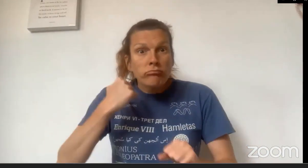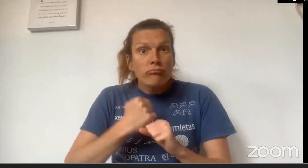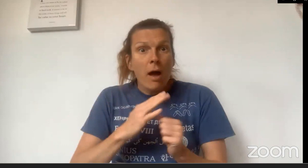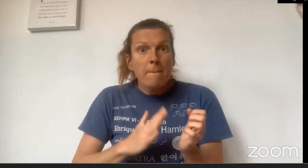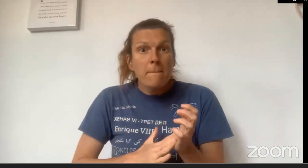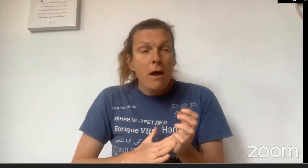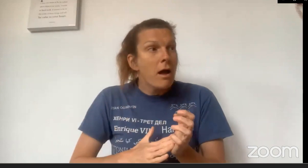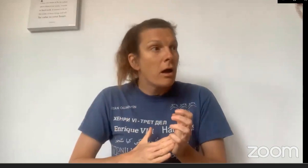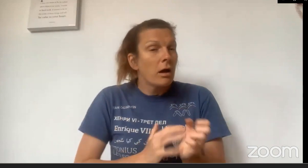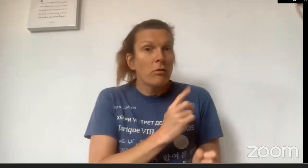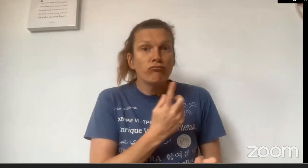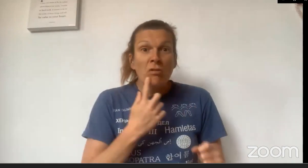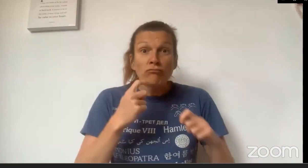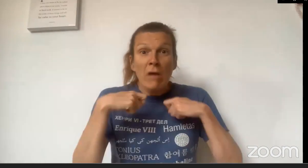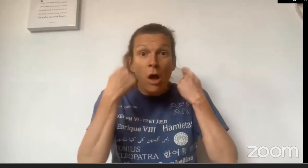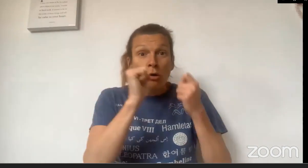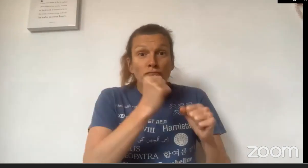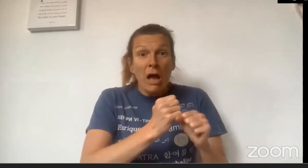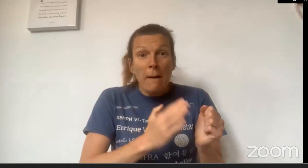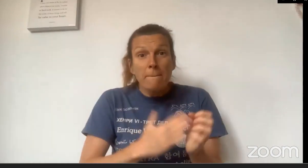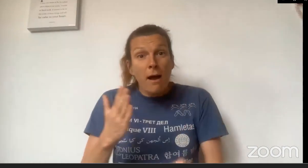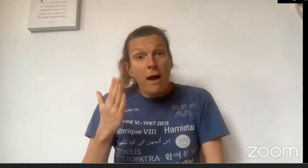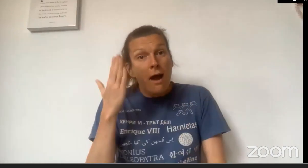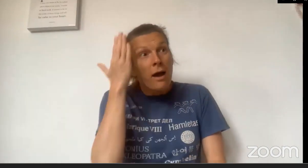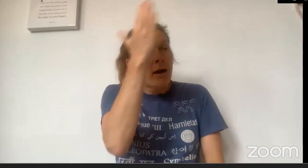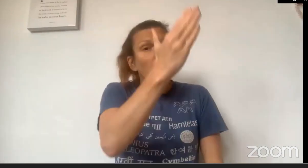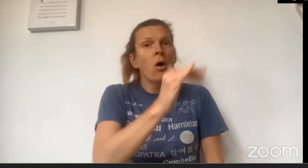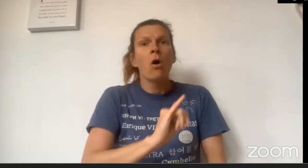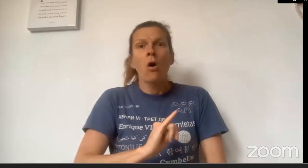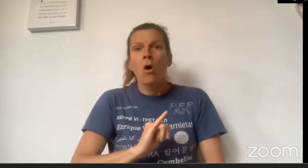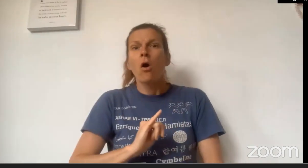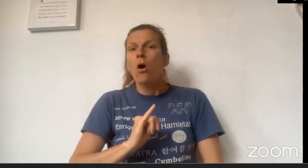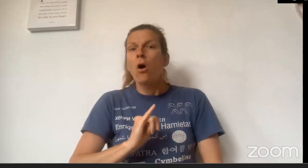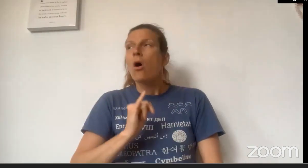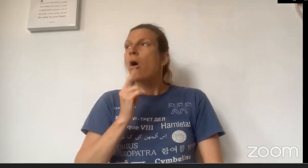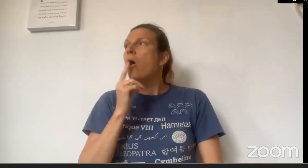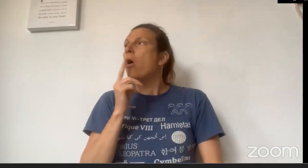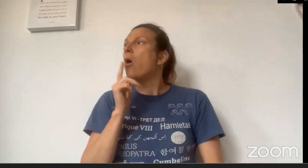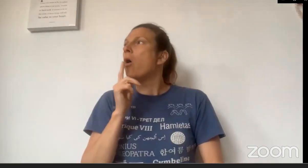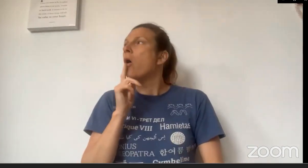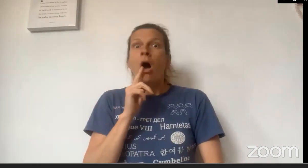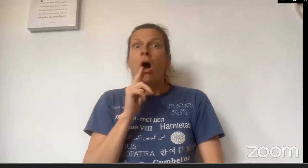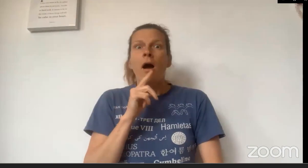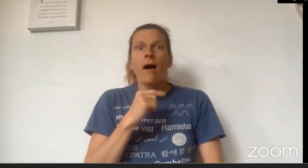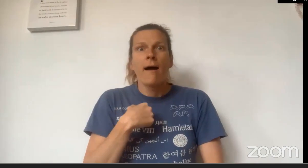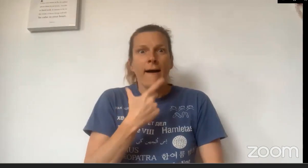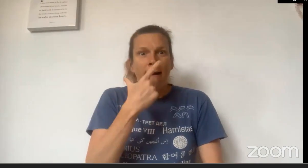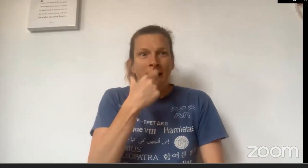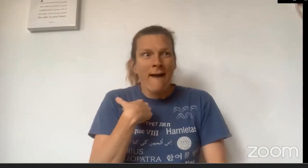Then he realised... Grandma's house! Little Red Riding Hood would not be there